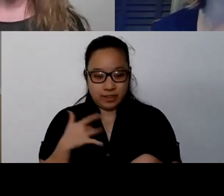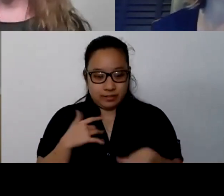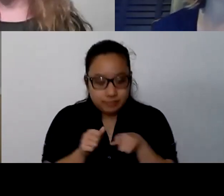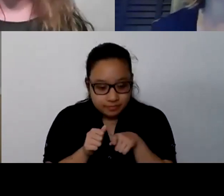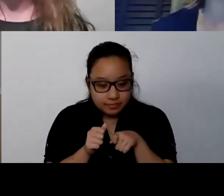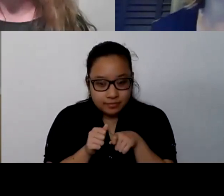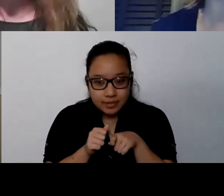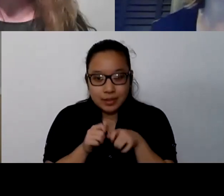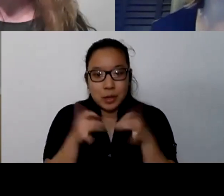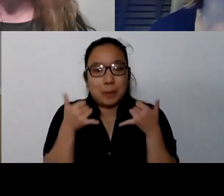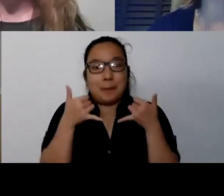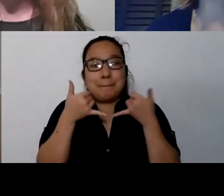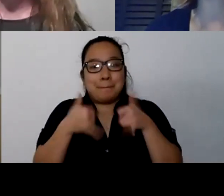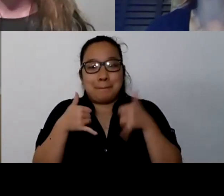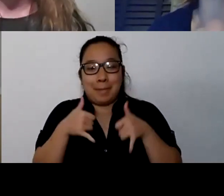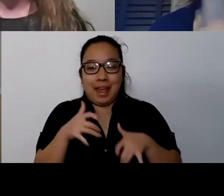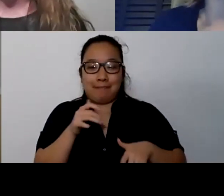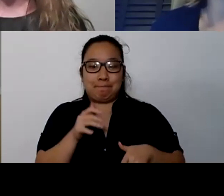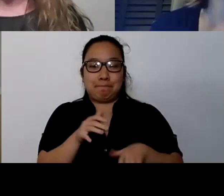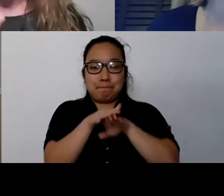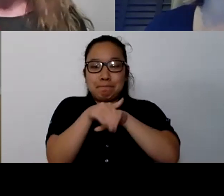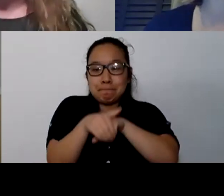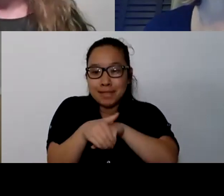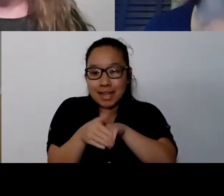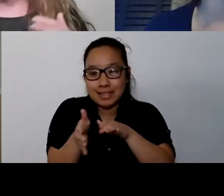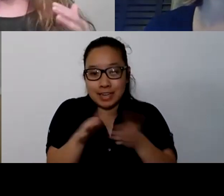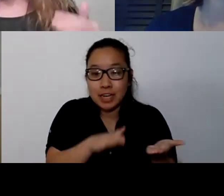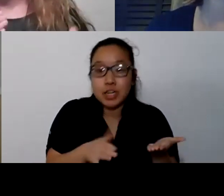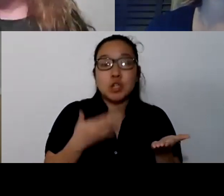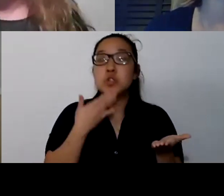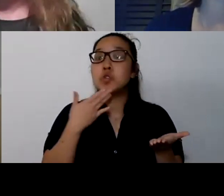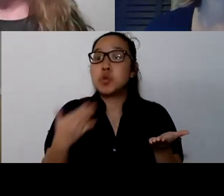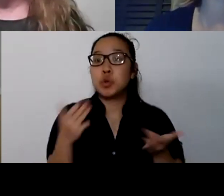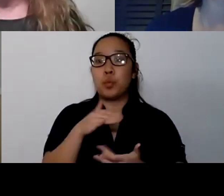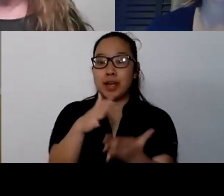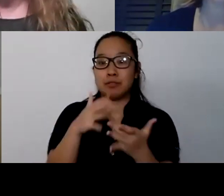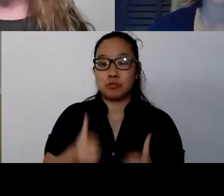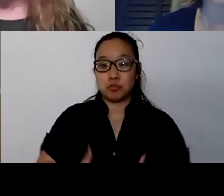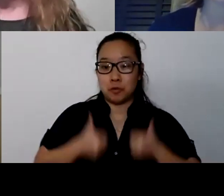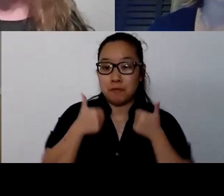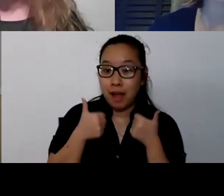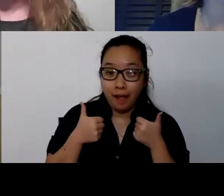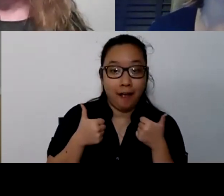it's a great way to survive as well. That can continue on though, and that's where we find that depression.